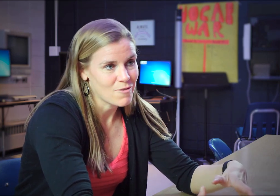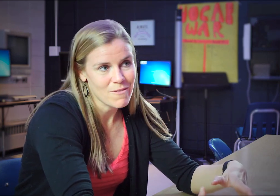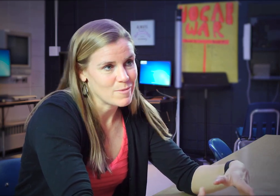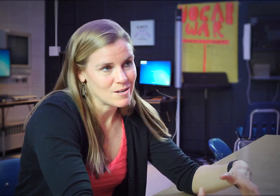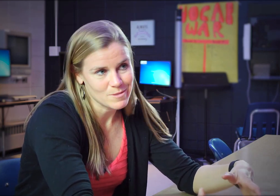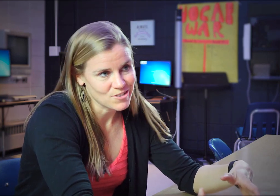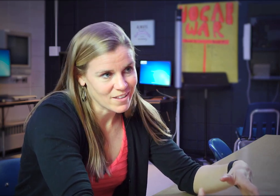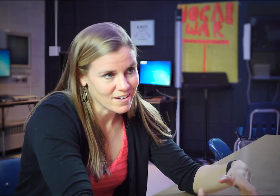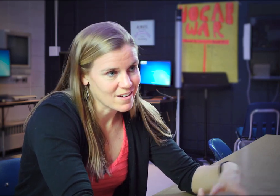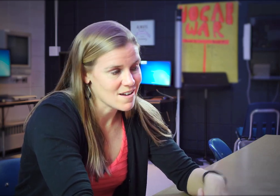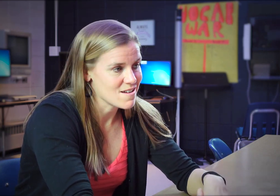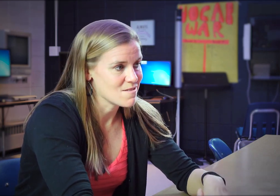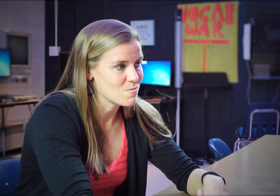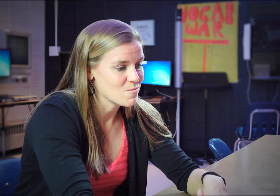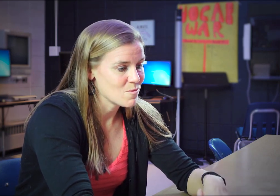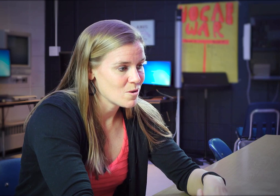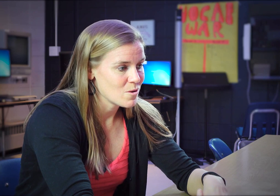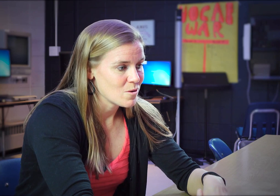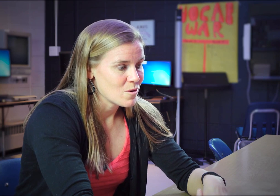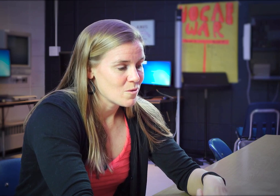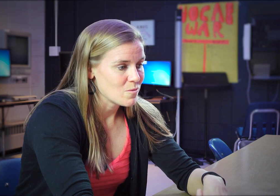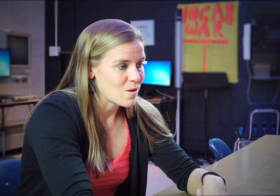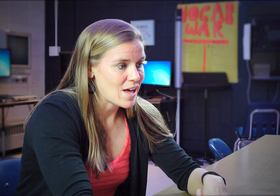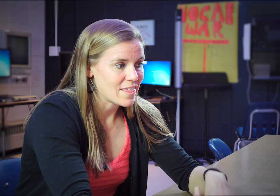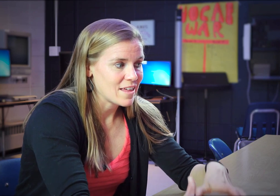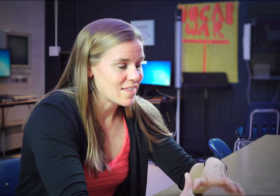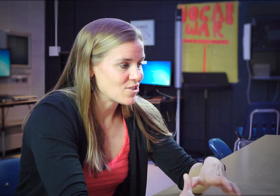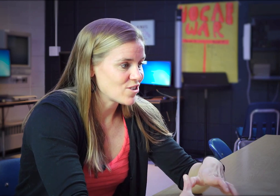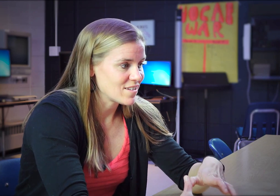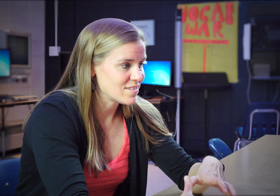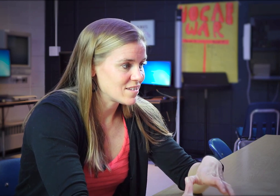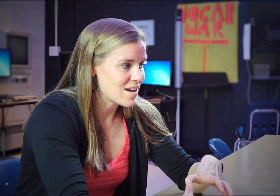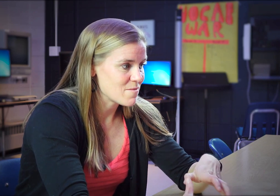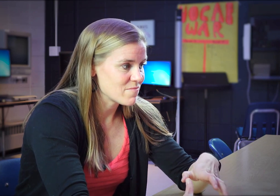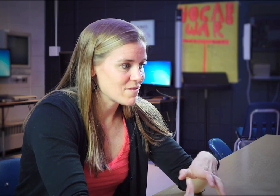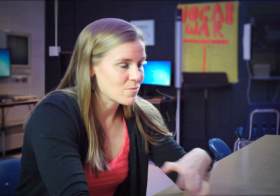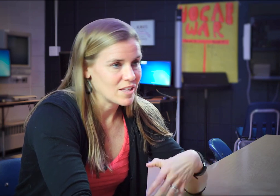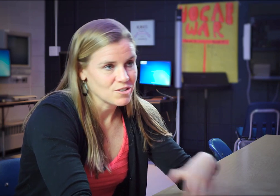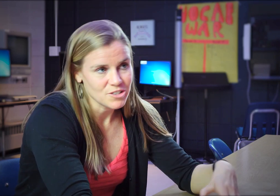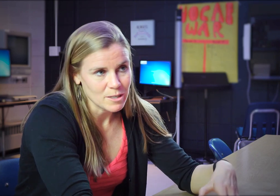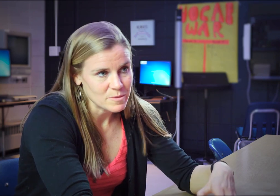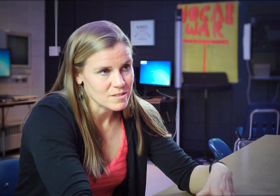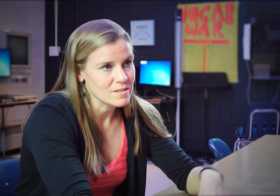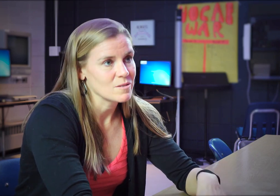where everybody knows each other. I think that just the relationships